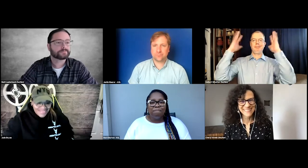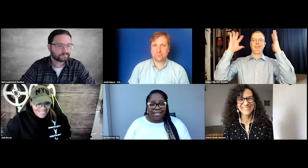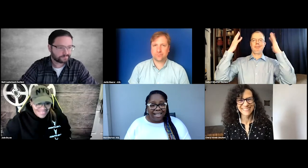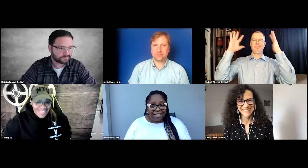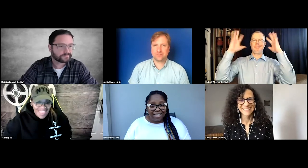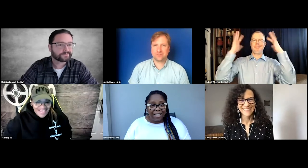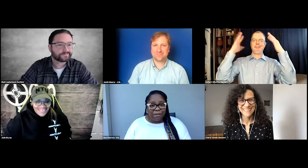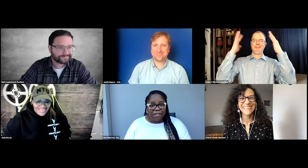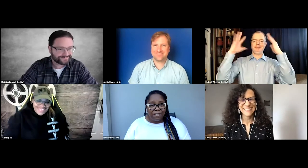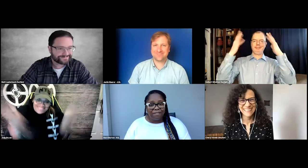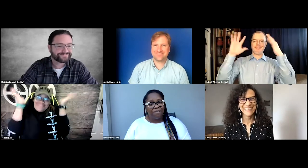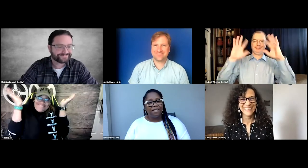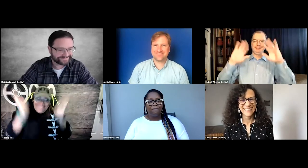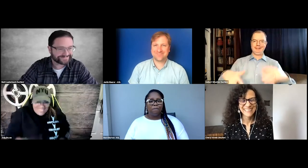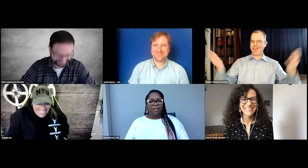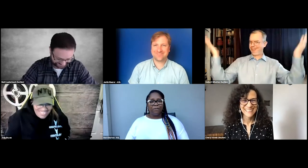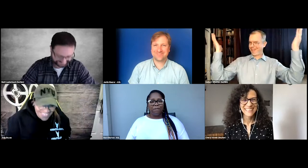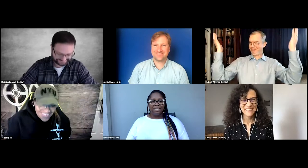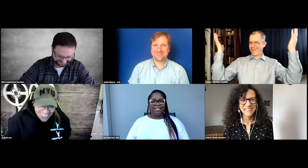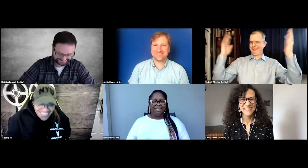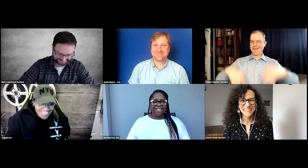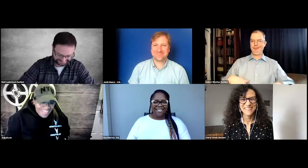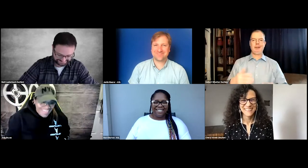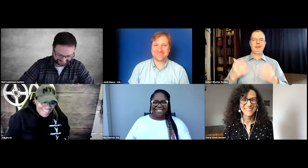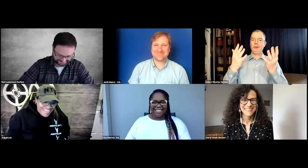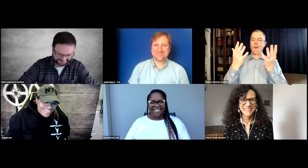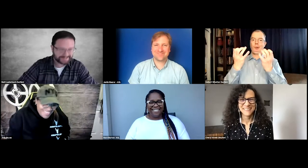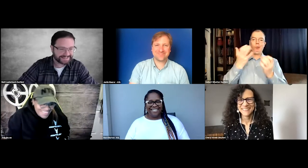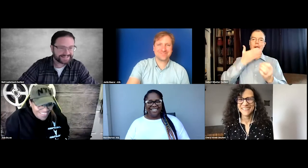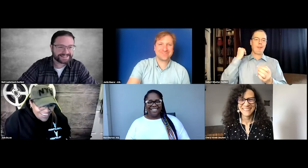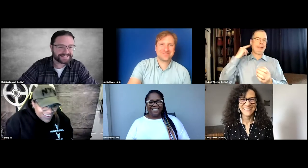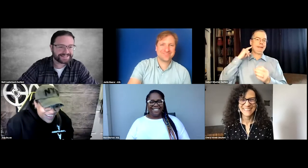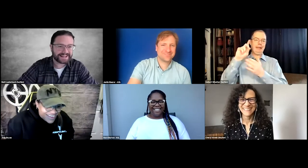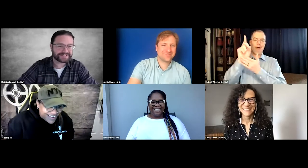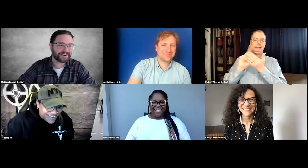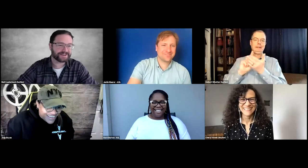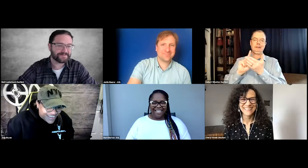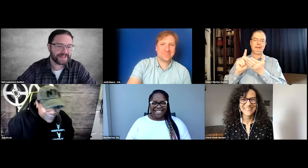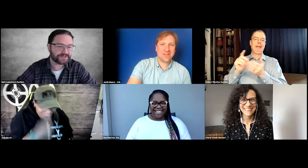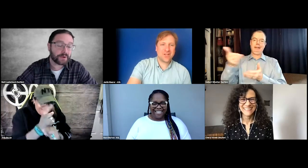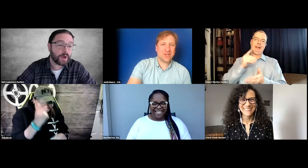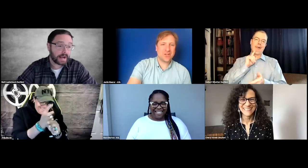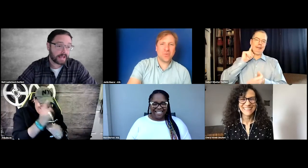Best sound design. Can you believe it? A deaf filmmaker winning Best Sound Design. That's great. Well and I think that-